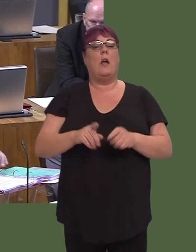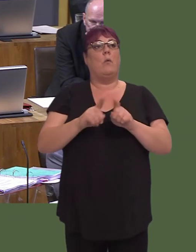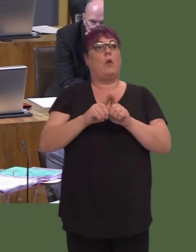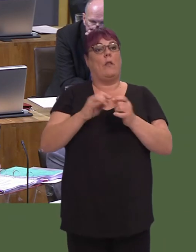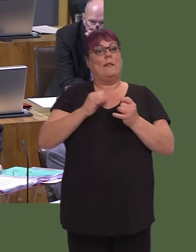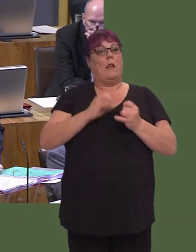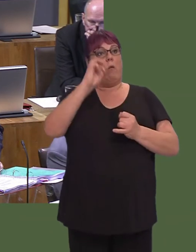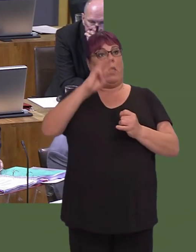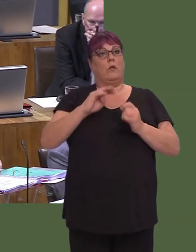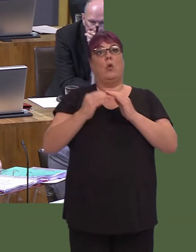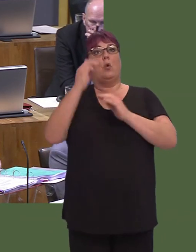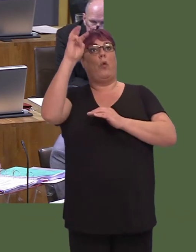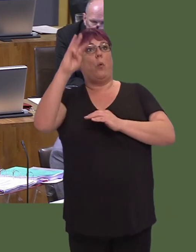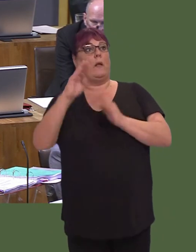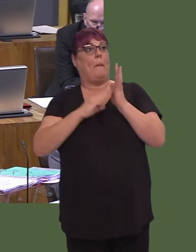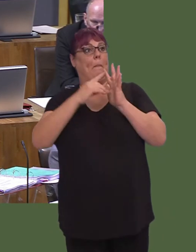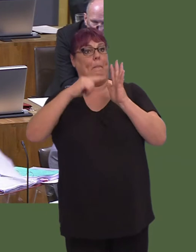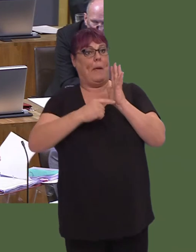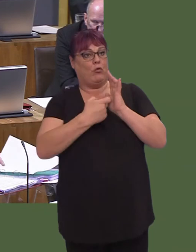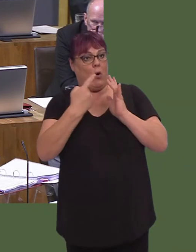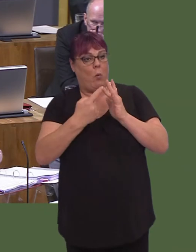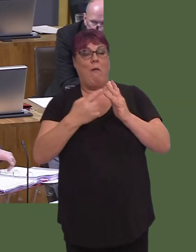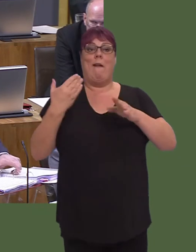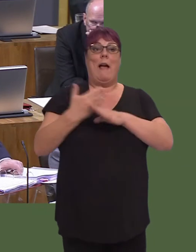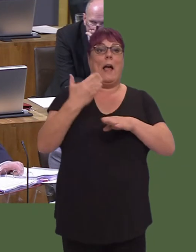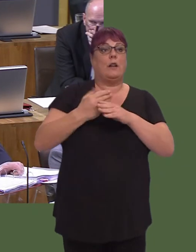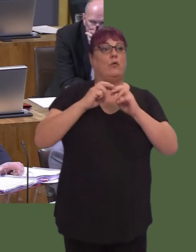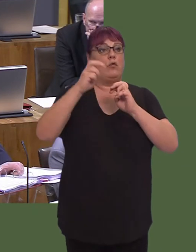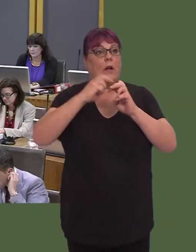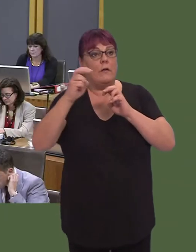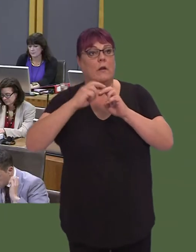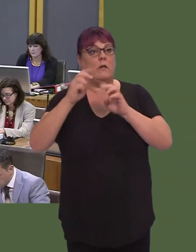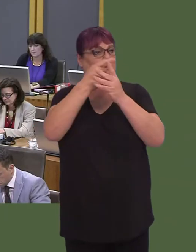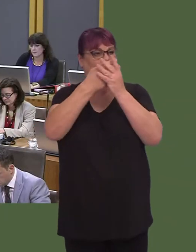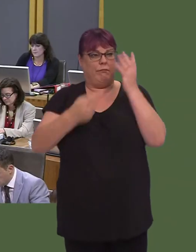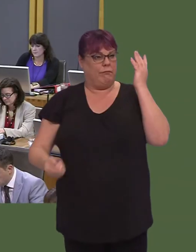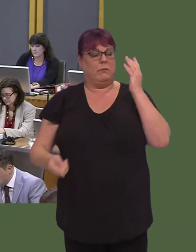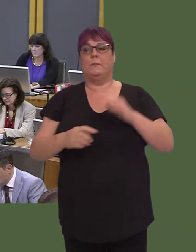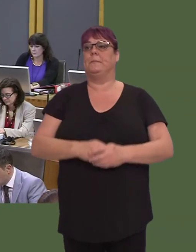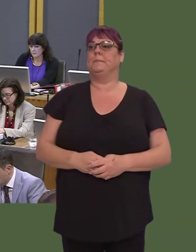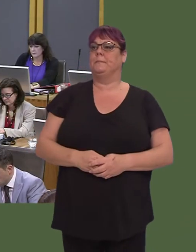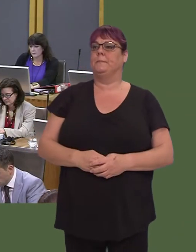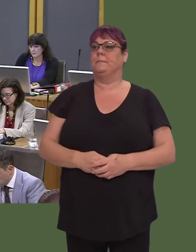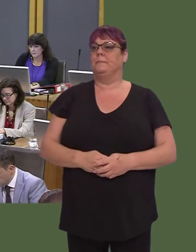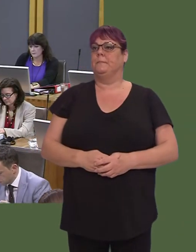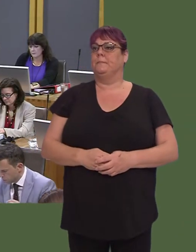metro as well, and our plans for active travel, local bus services and investments in the strategic road network. Julie Morgan AM: I thank the First Minister for that response.